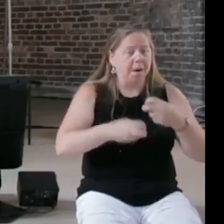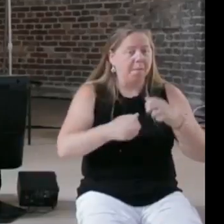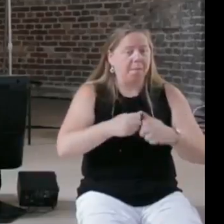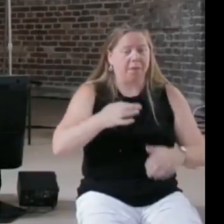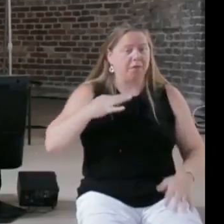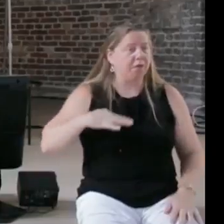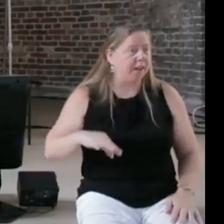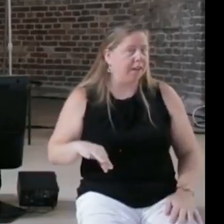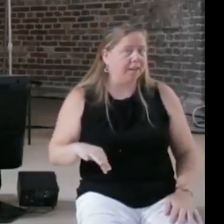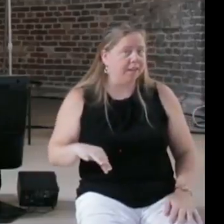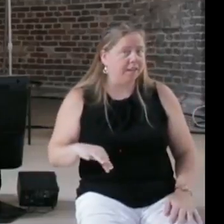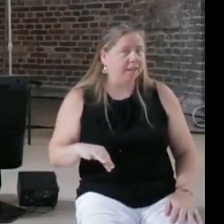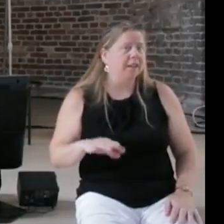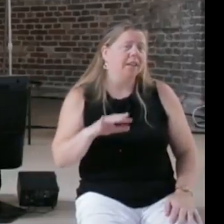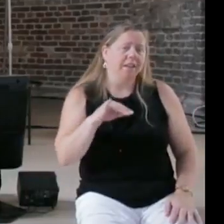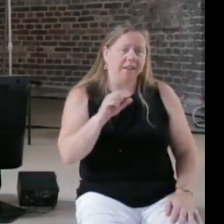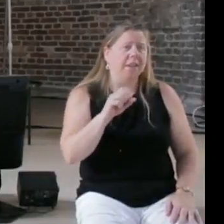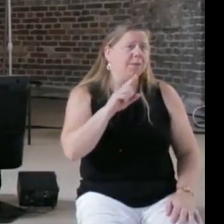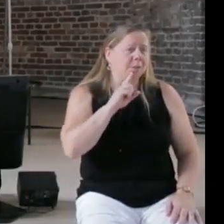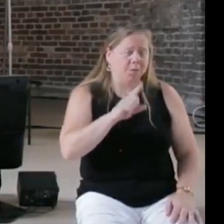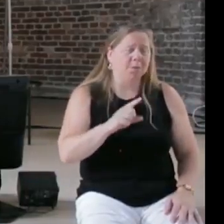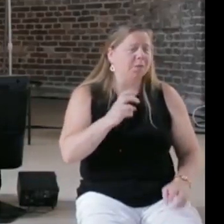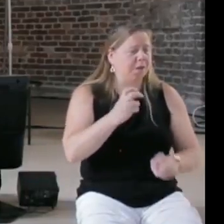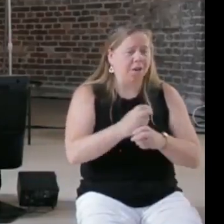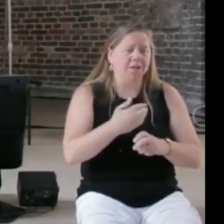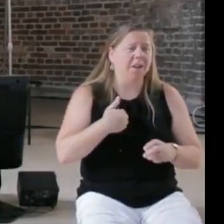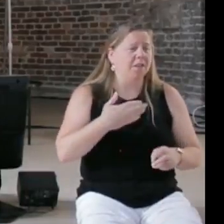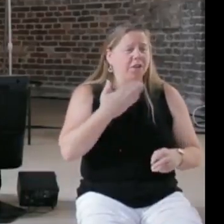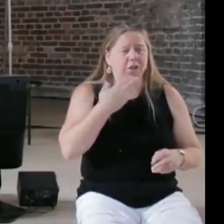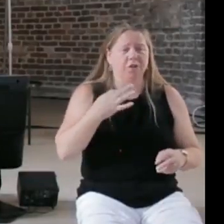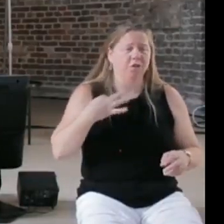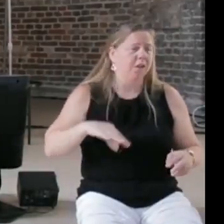there are problems with credit ratings, but on the other hand in the traditional banking